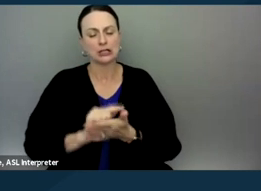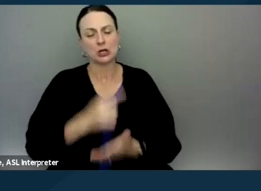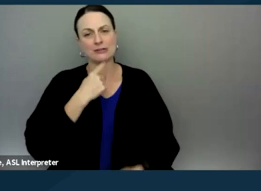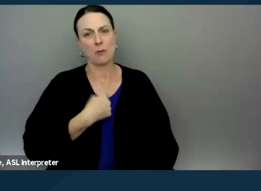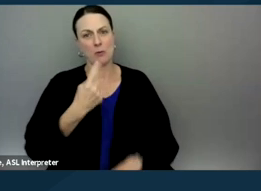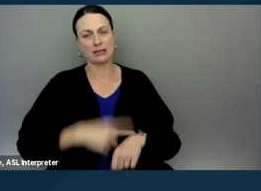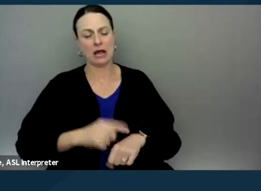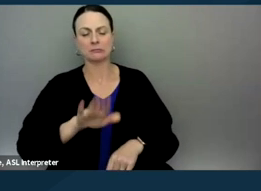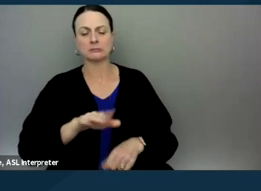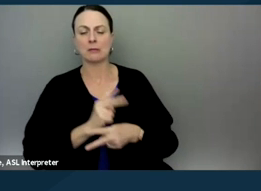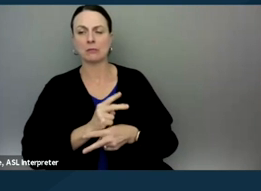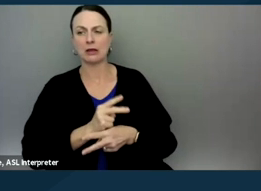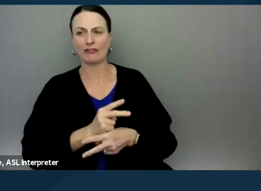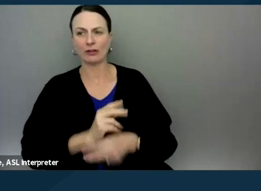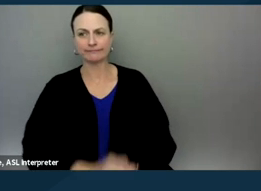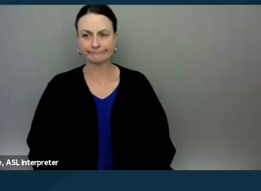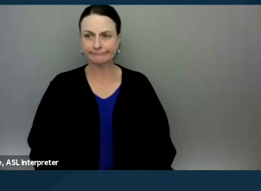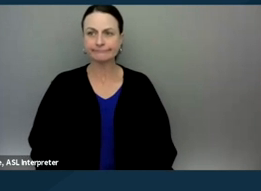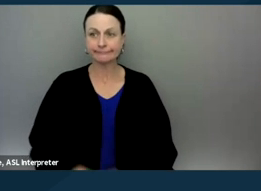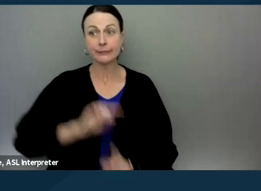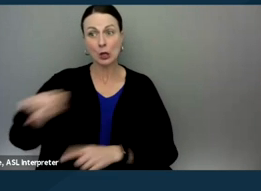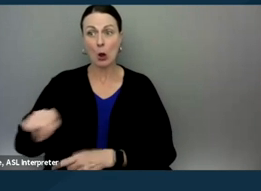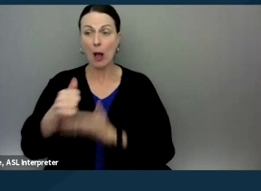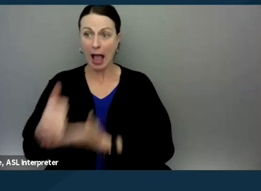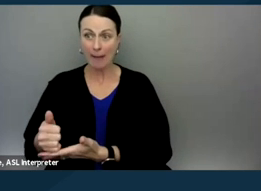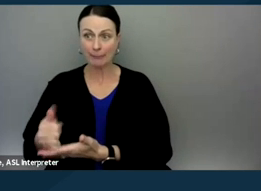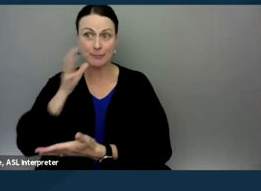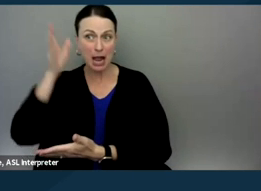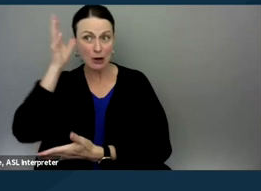be very careful because when you go and you help the parent participate in these meetings,